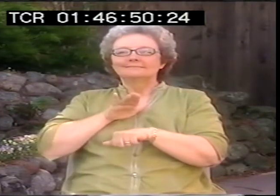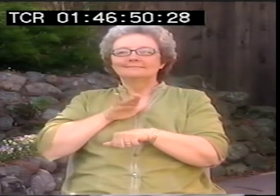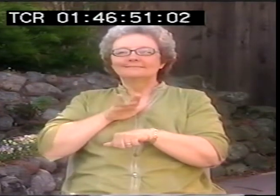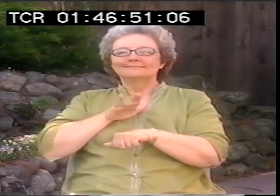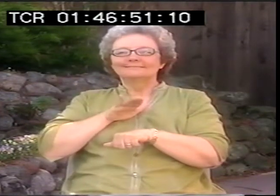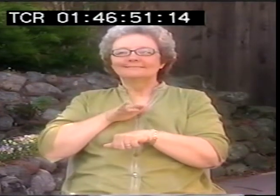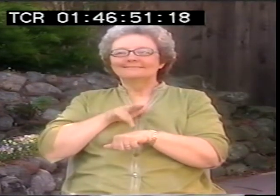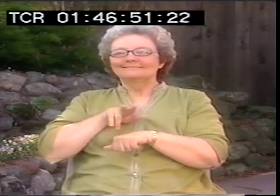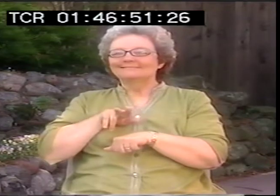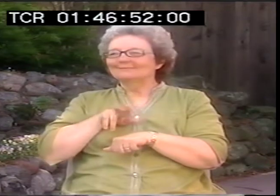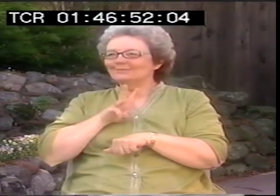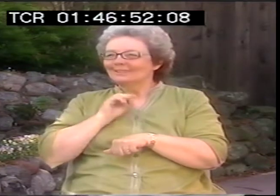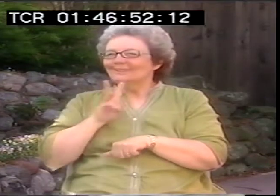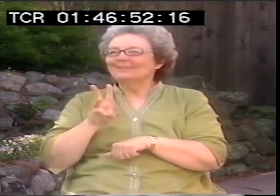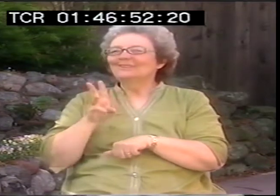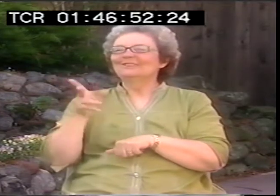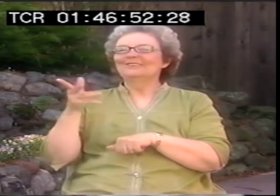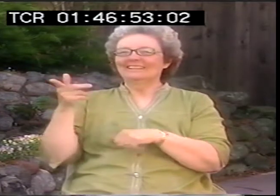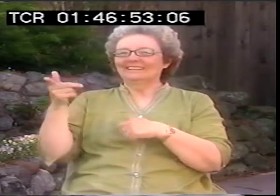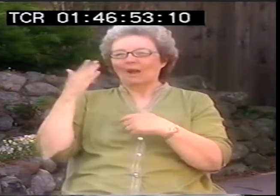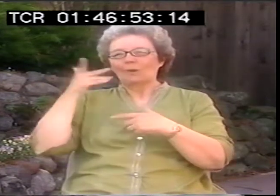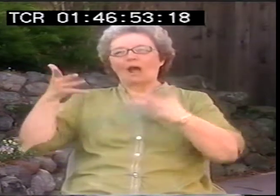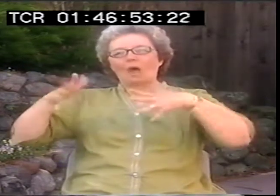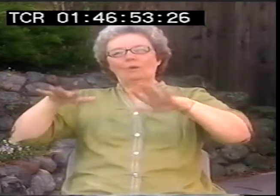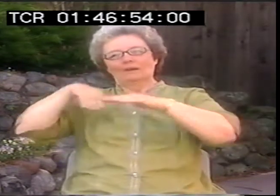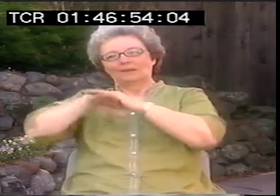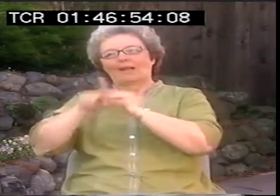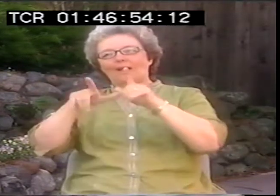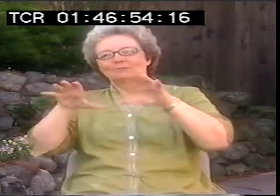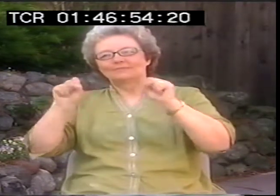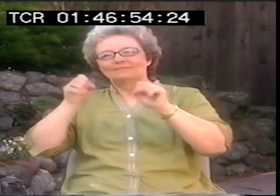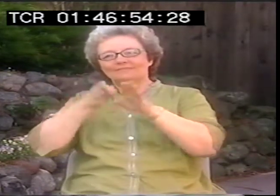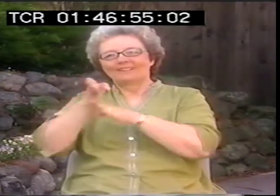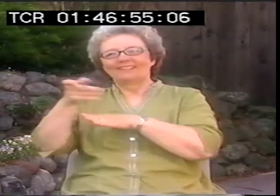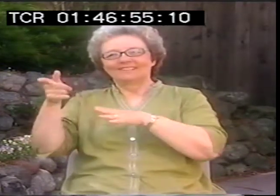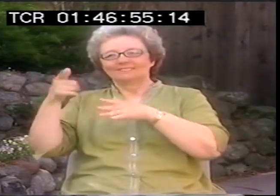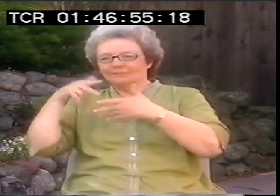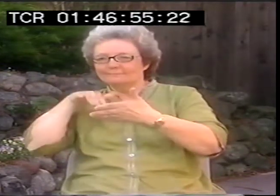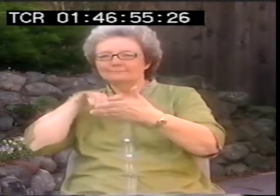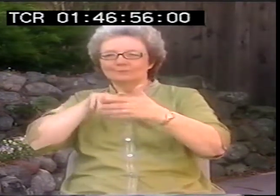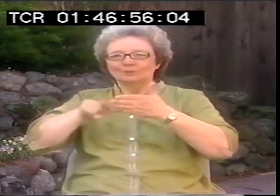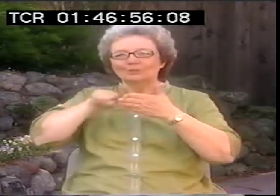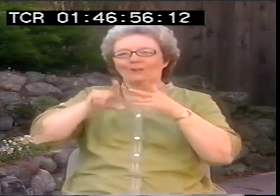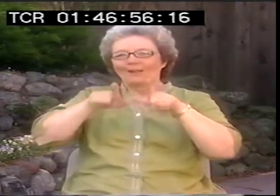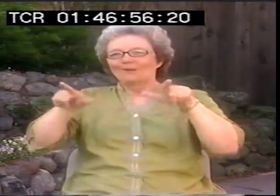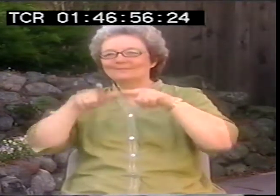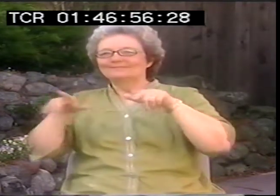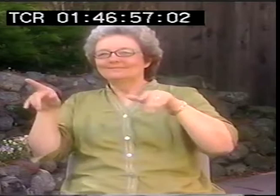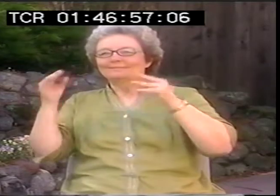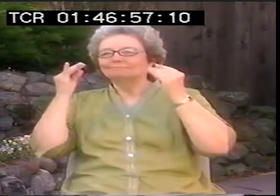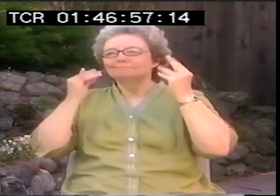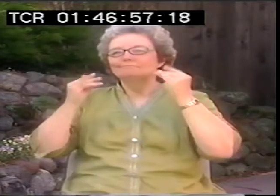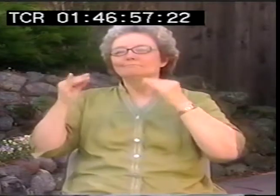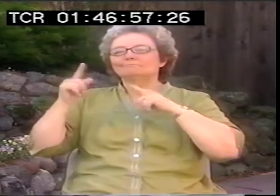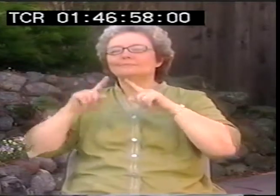And I had an instantaneous connection with him. It was just so great to talk to him. And his work was fantastic.